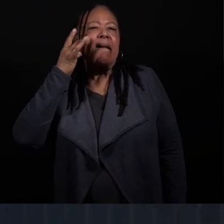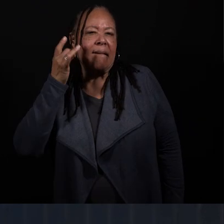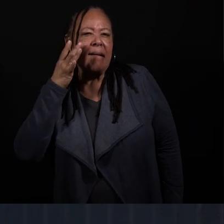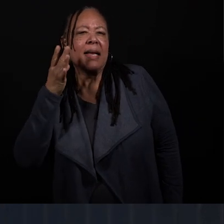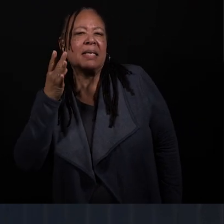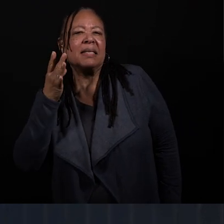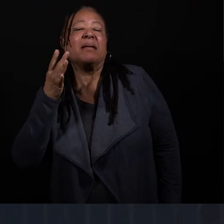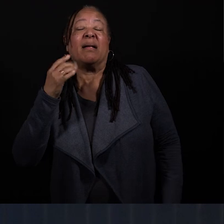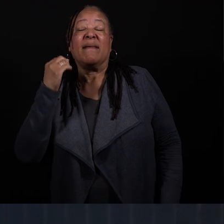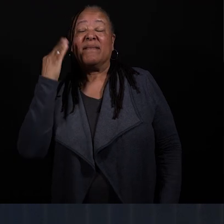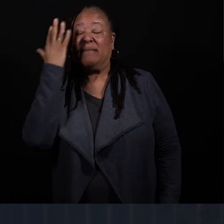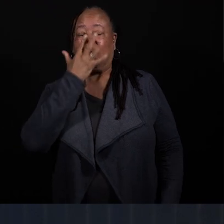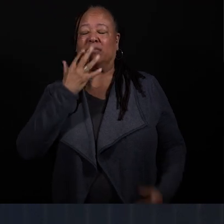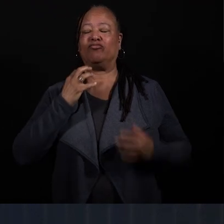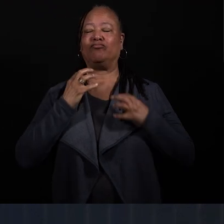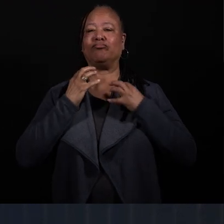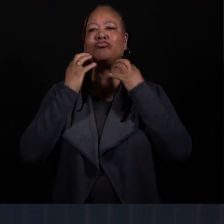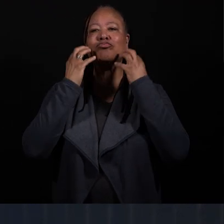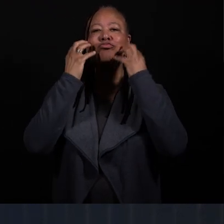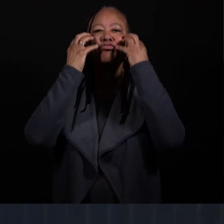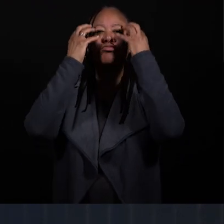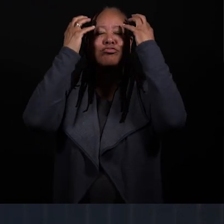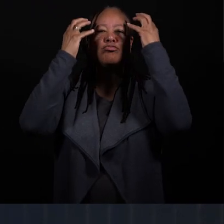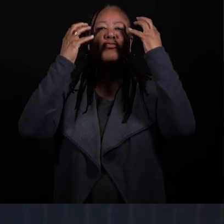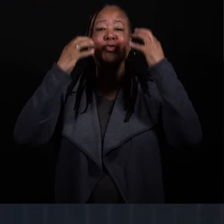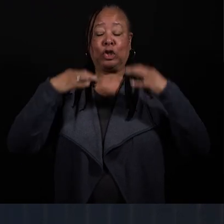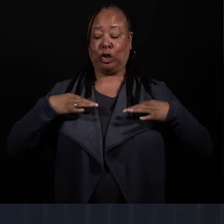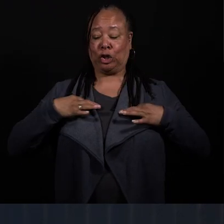My face is covered with freckles. I'm wearing a black sweatshirt